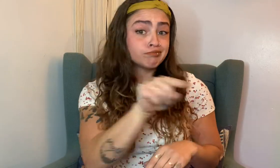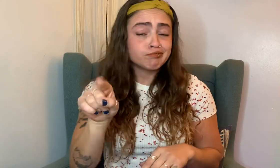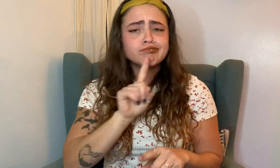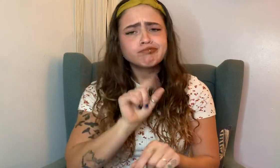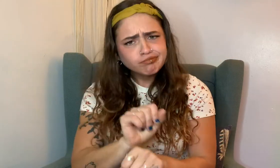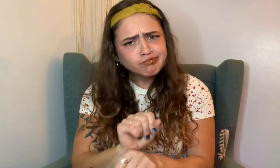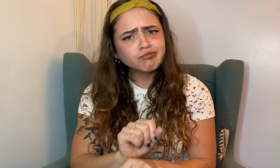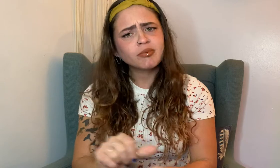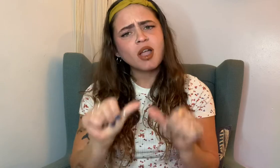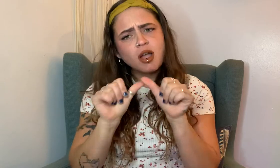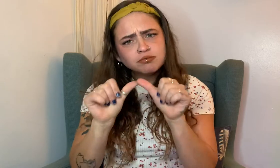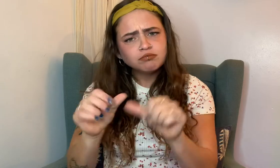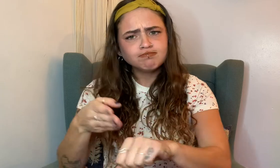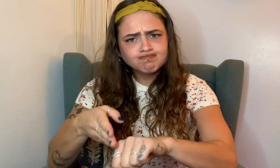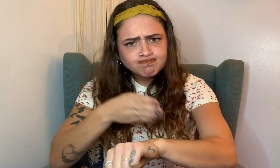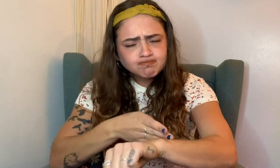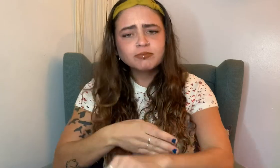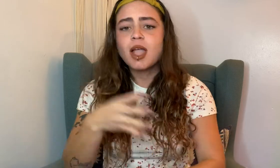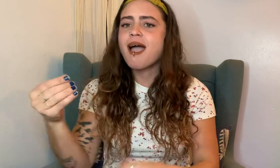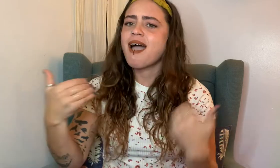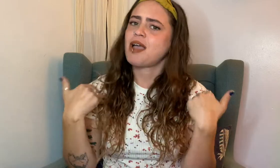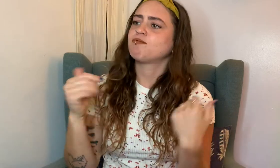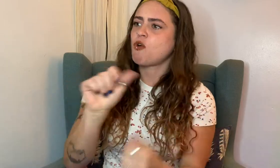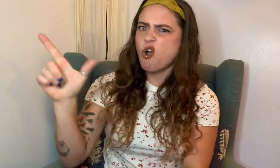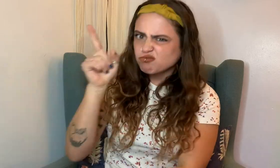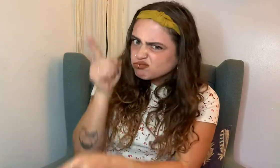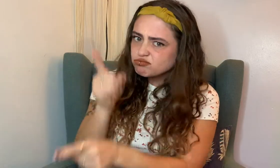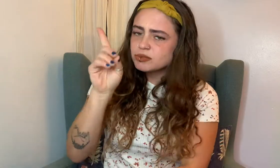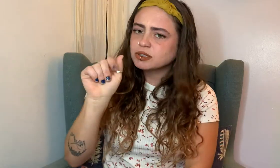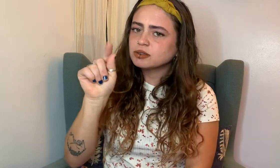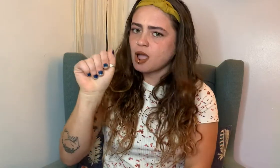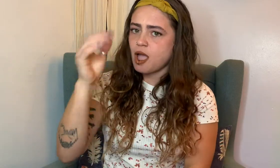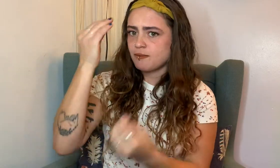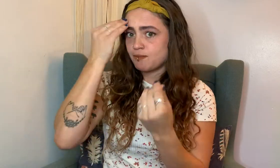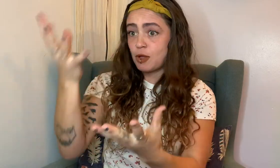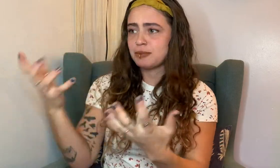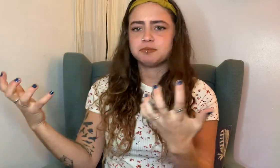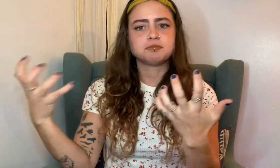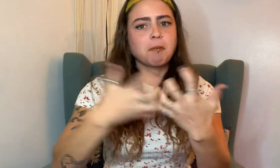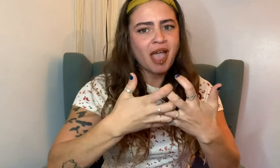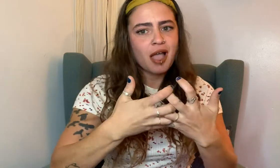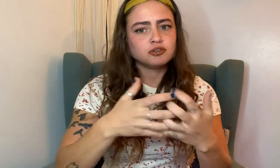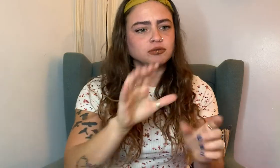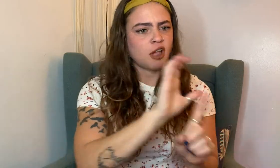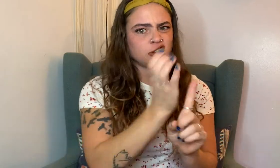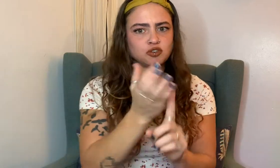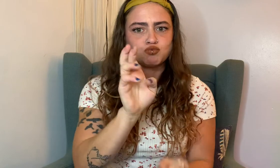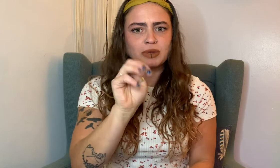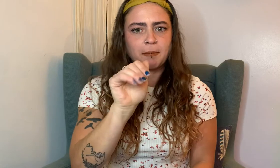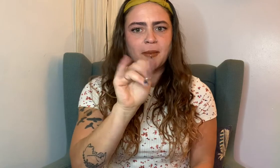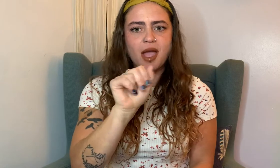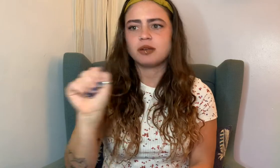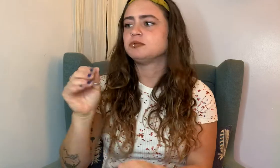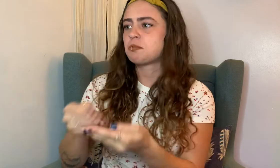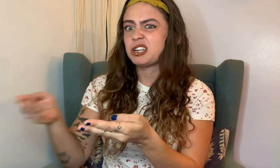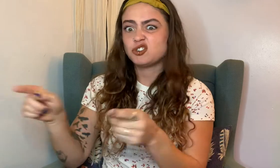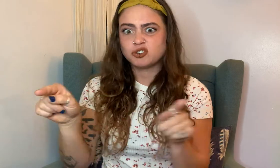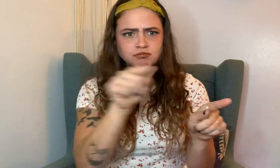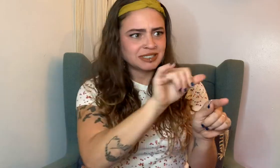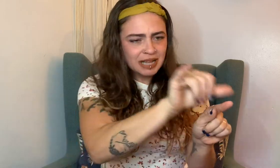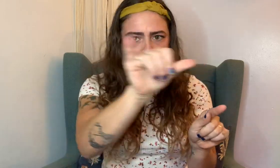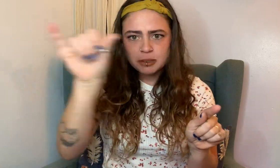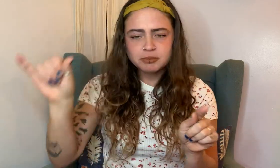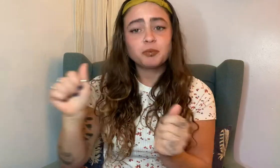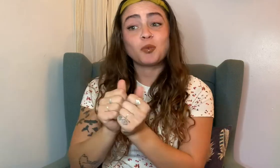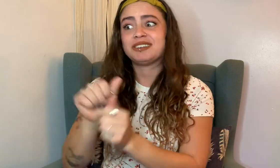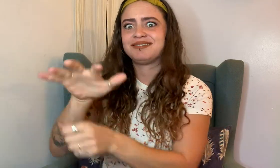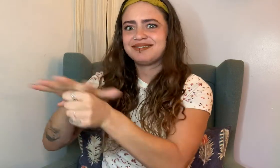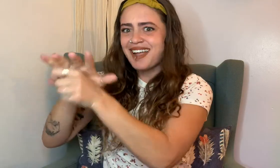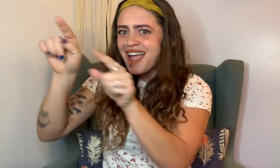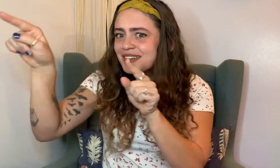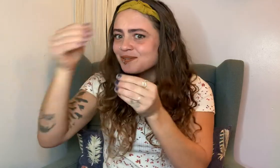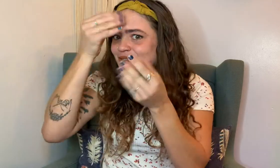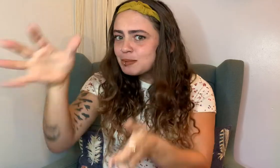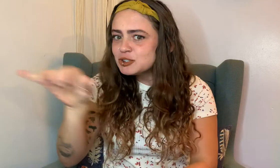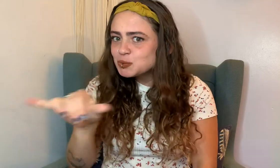are consistently updated and have all the accurate data information associated with the cultural and material remains.